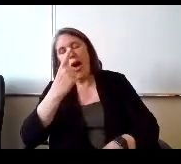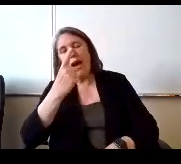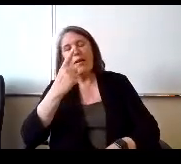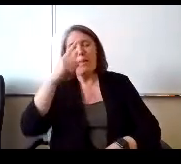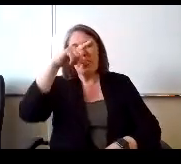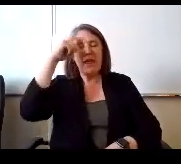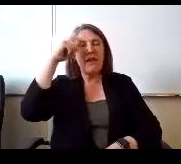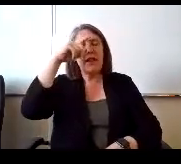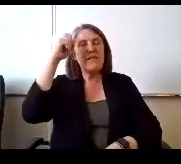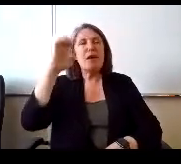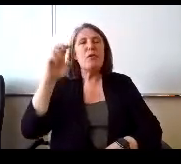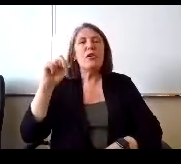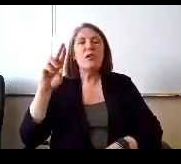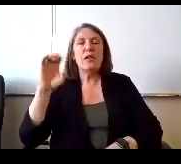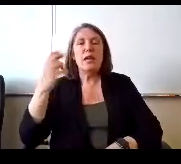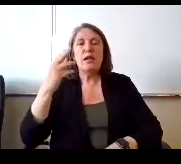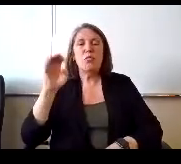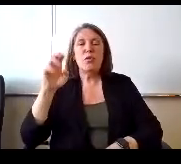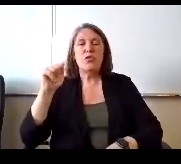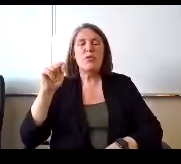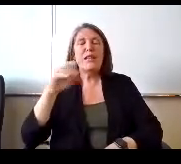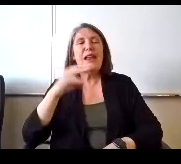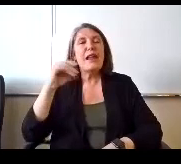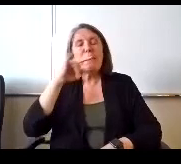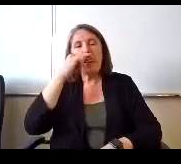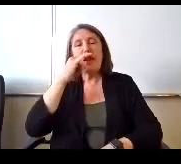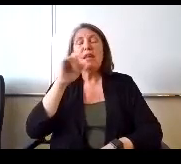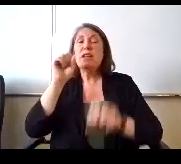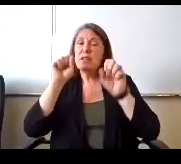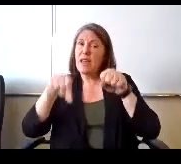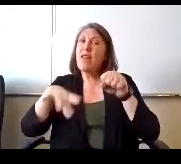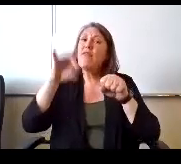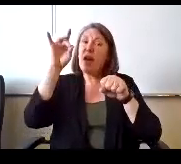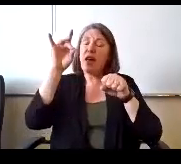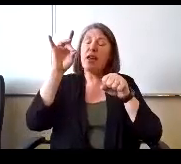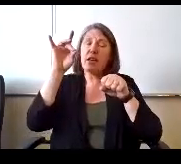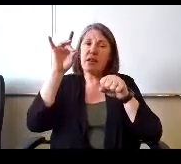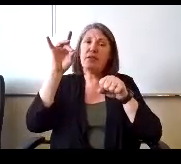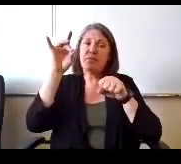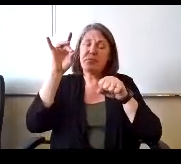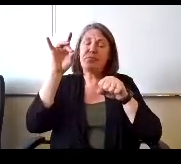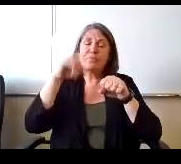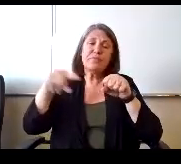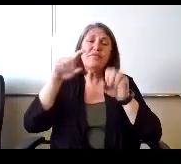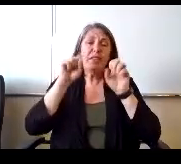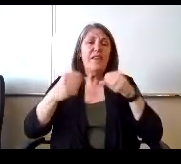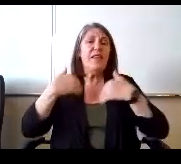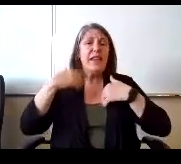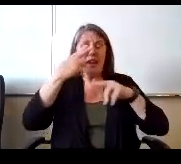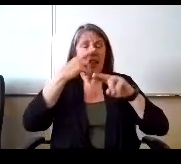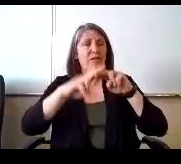enrichment and kids. Kids can find that they can have fun just.